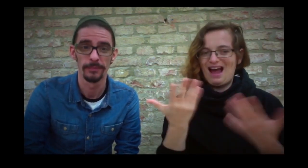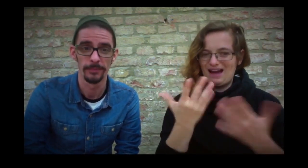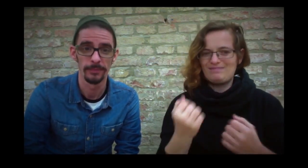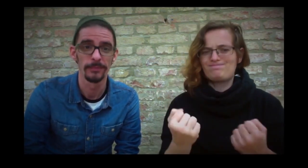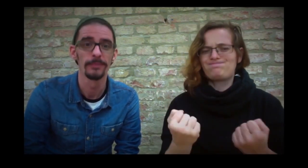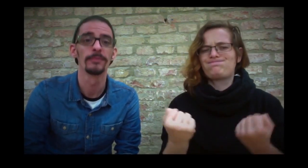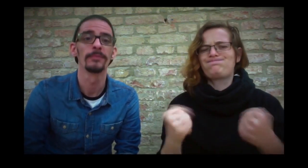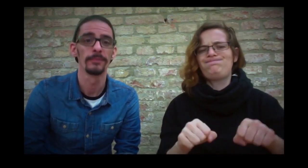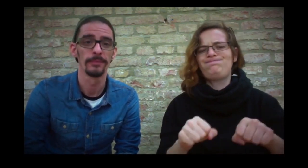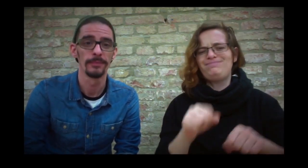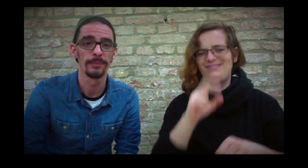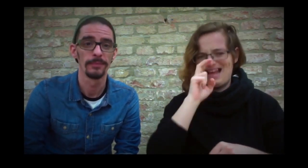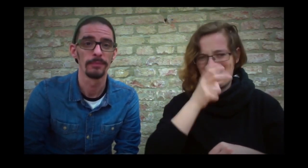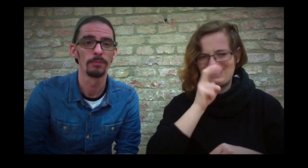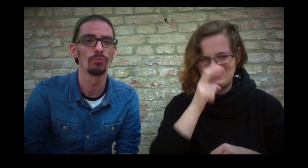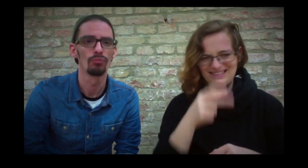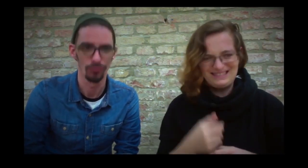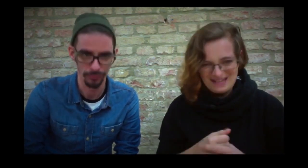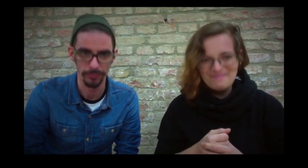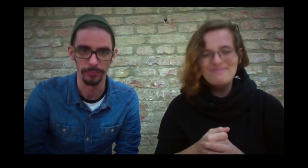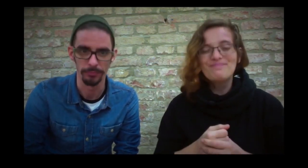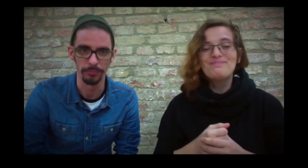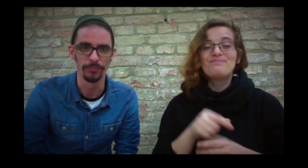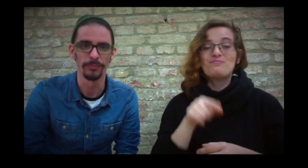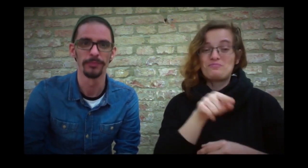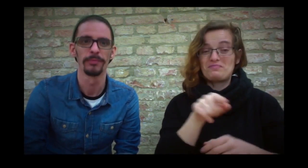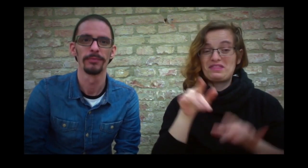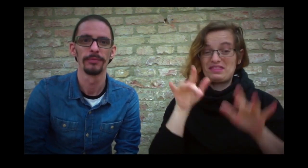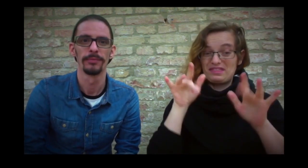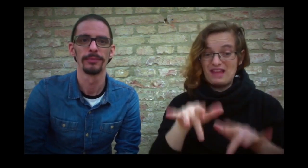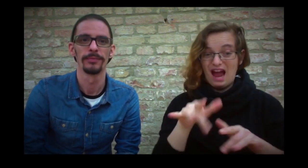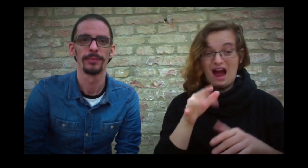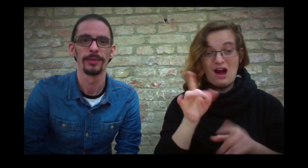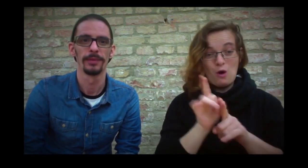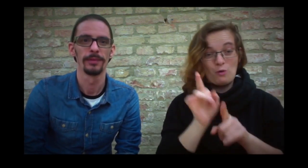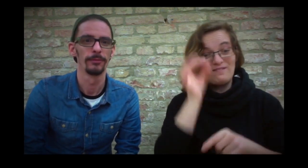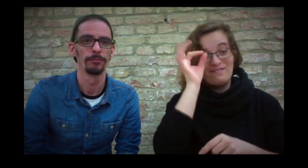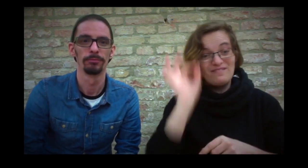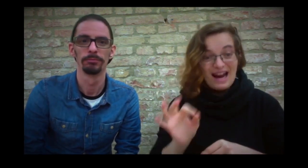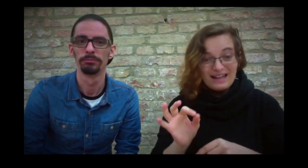and as they're the most powerful witches. They also have magical powers.